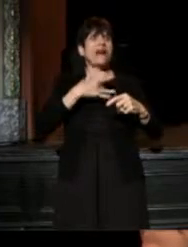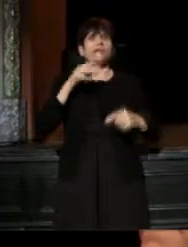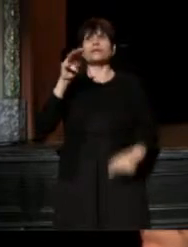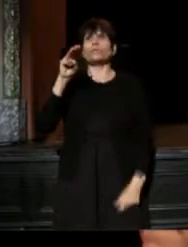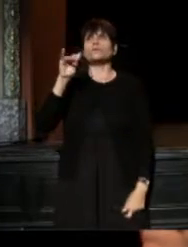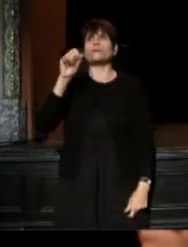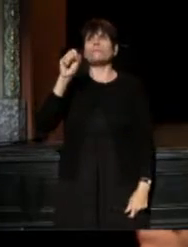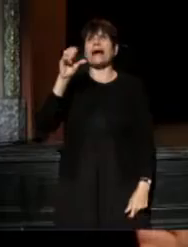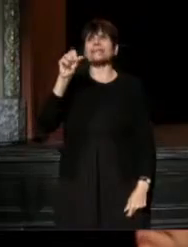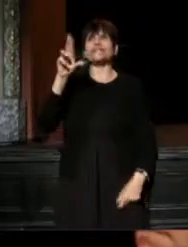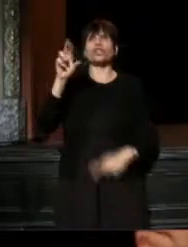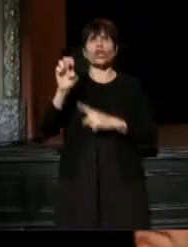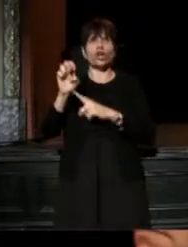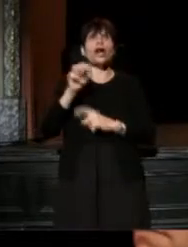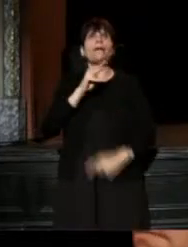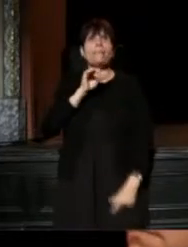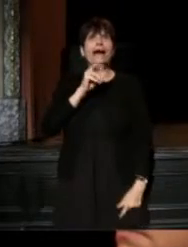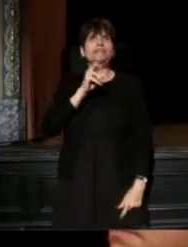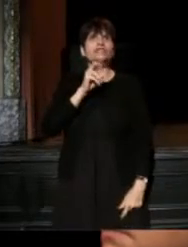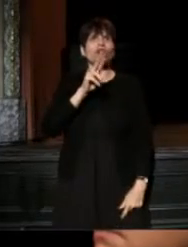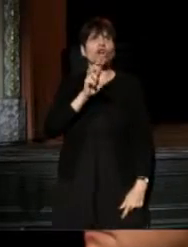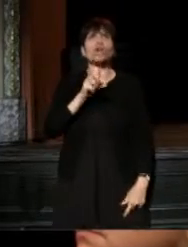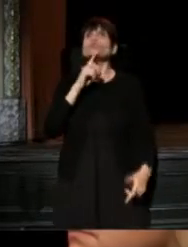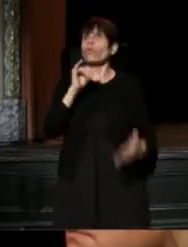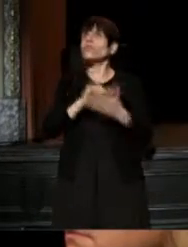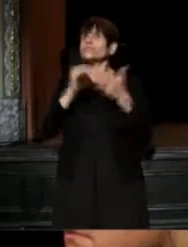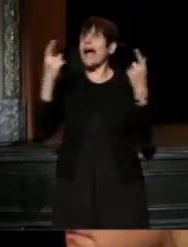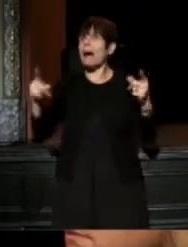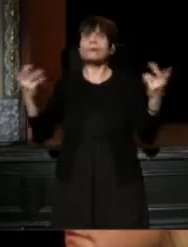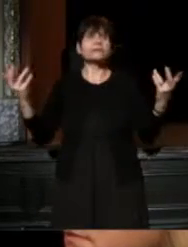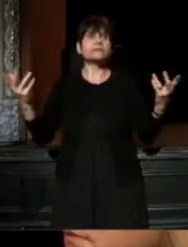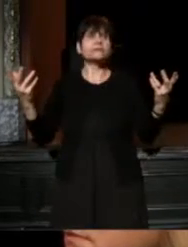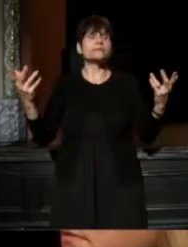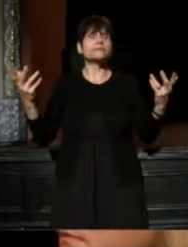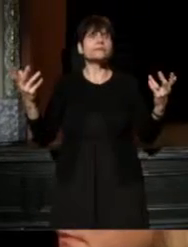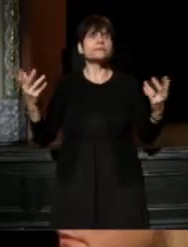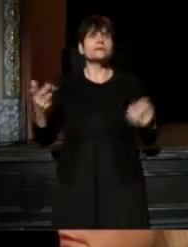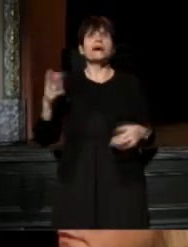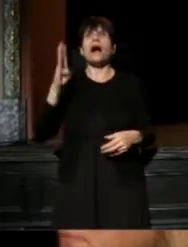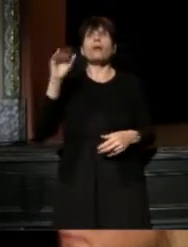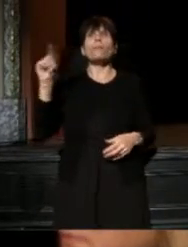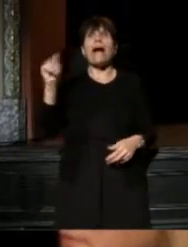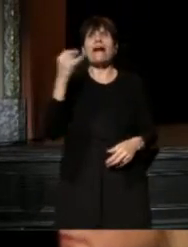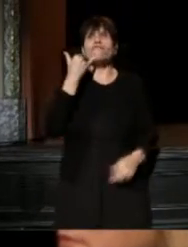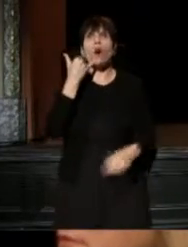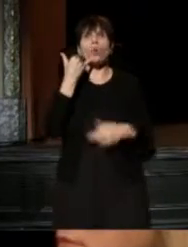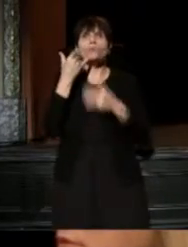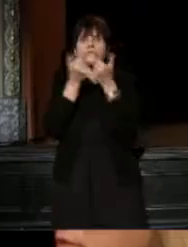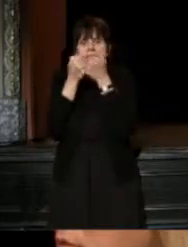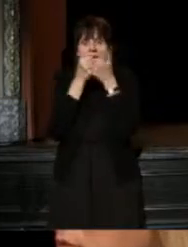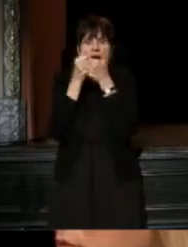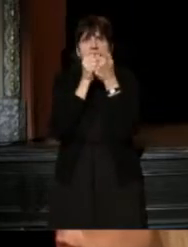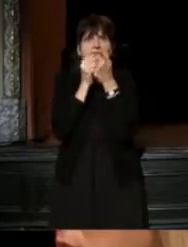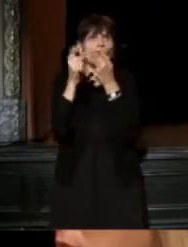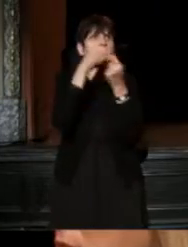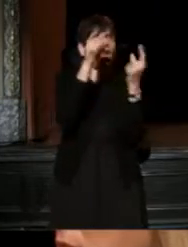So this happens, we pick up our phones and text with the other ringleaders and we say,